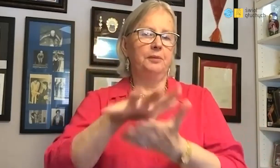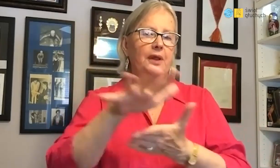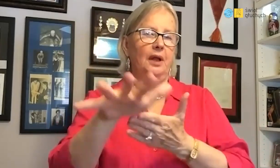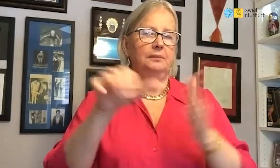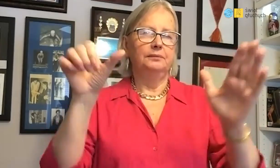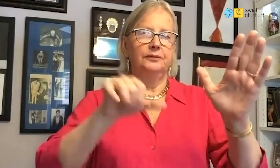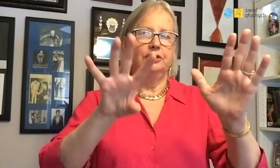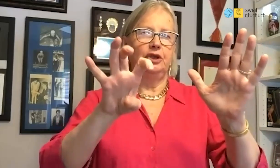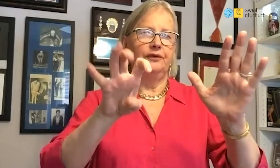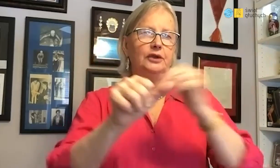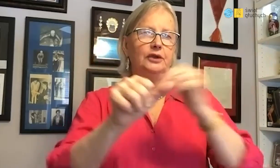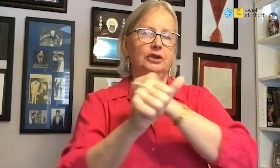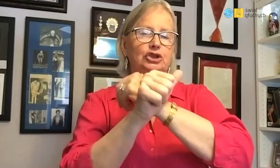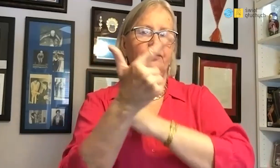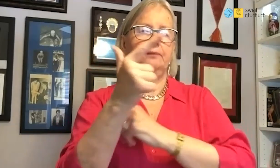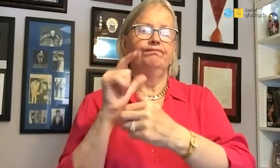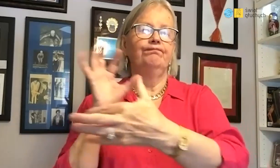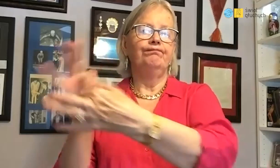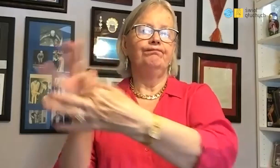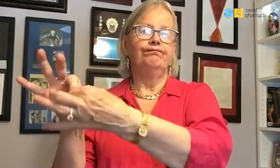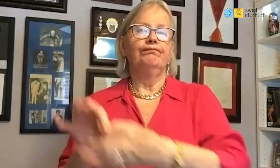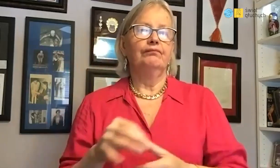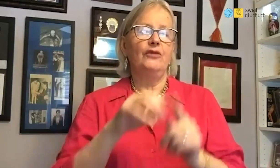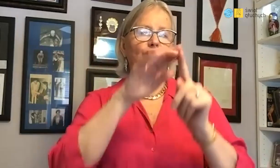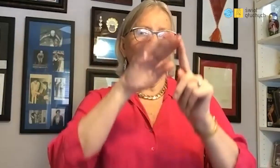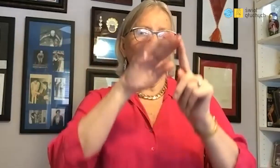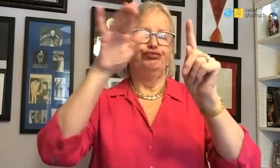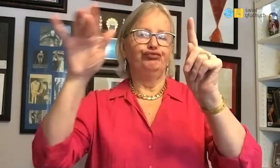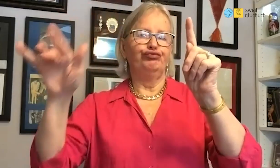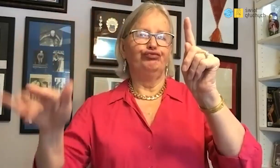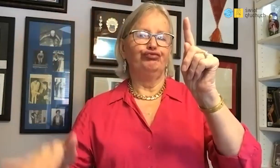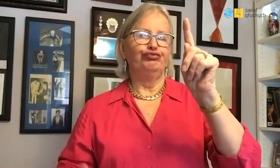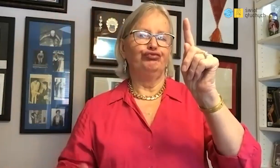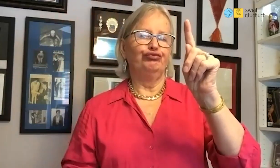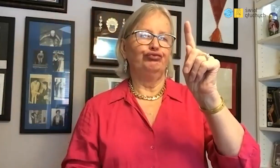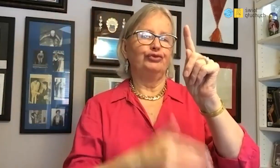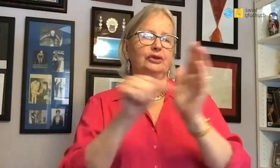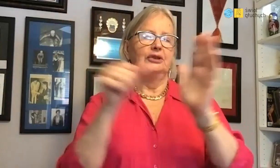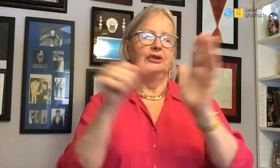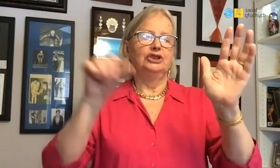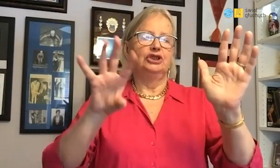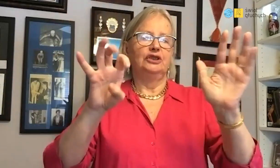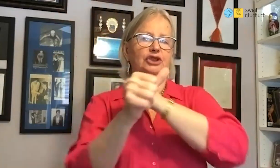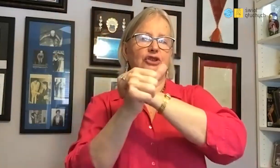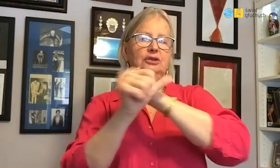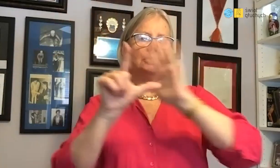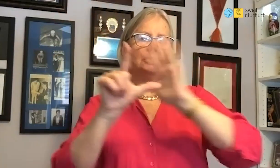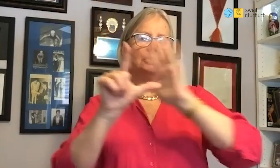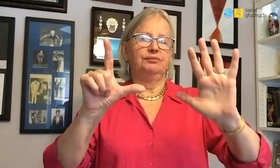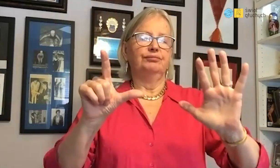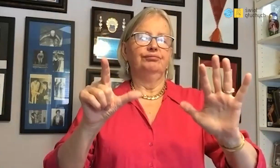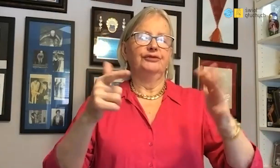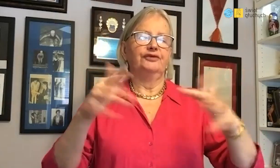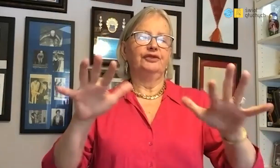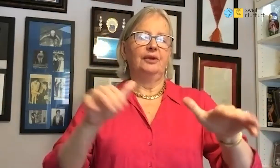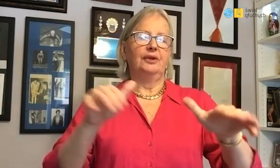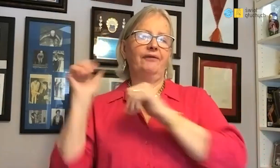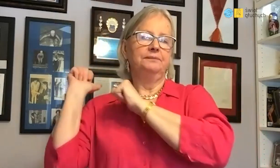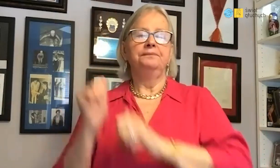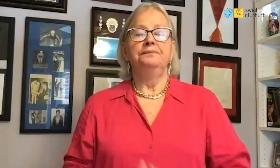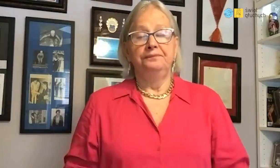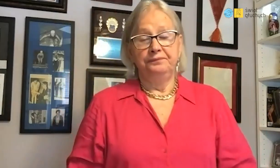I stayed in it until 1967.